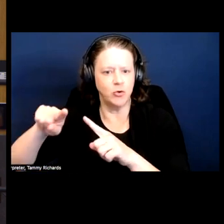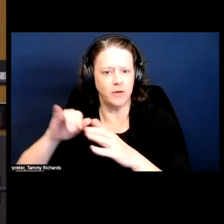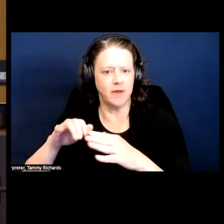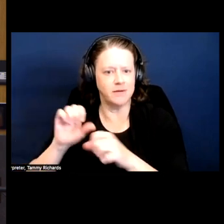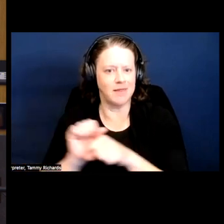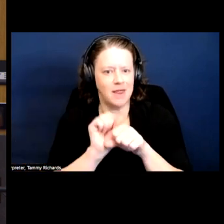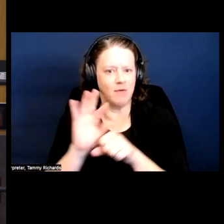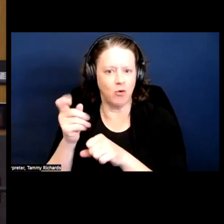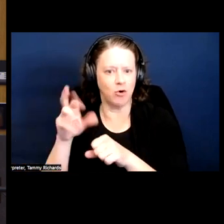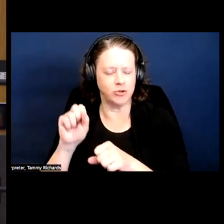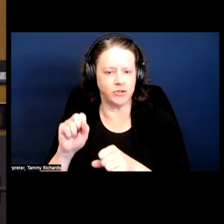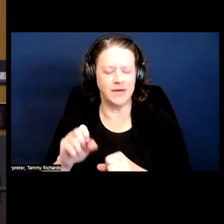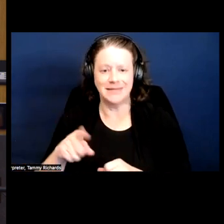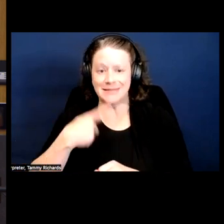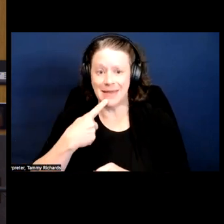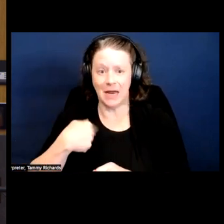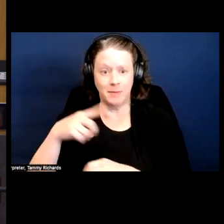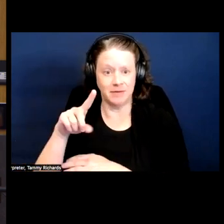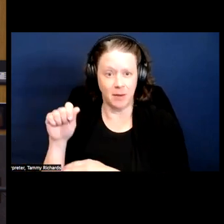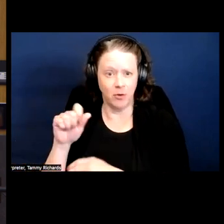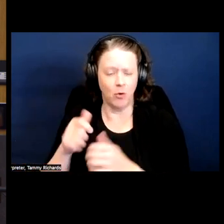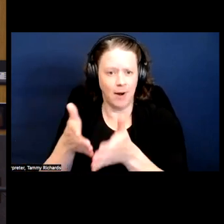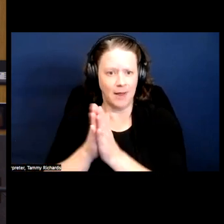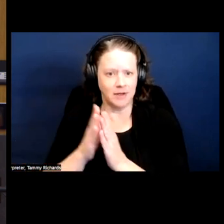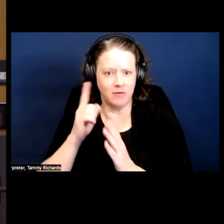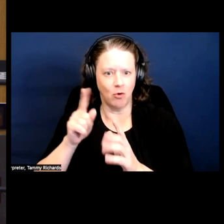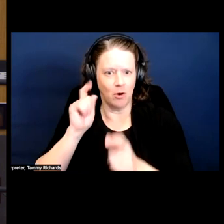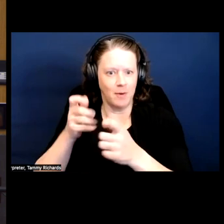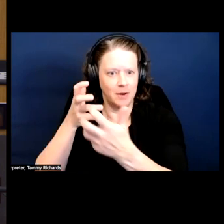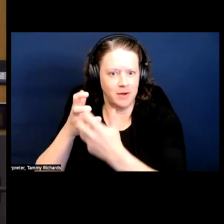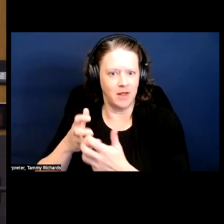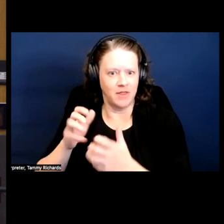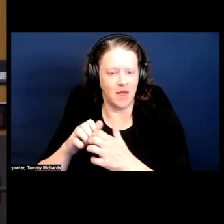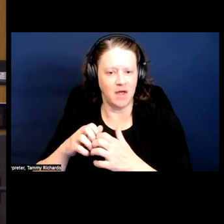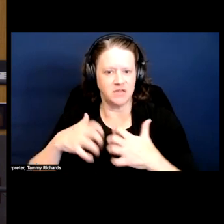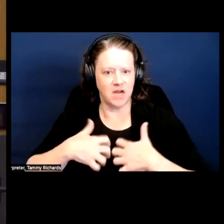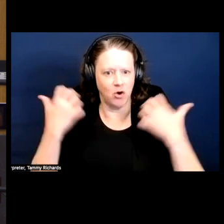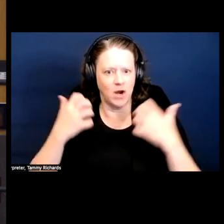Berkeley and saying I'm disabled and asking for accommodations terrorizes the instructors.